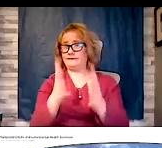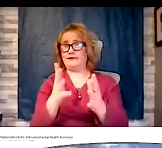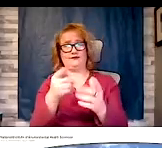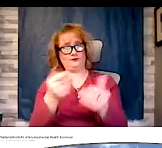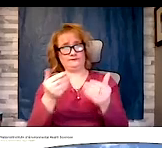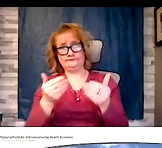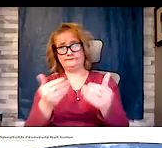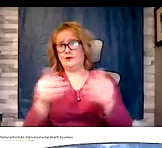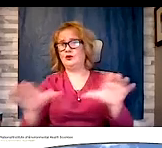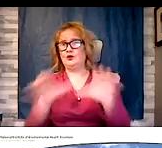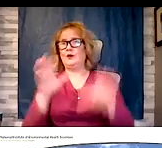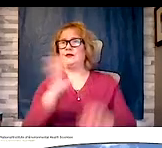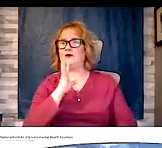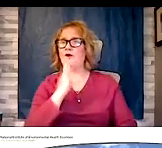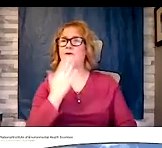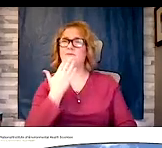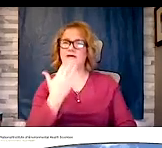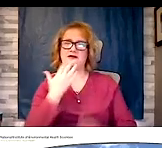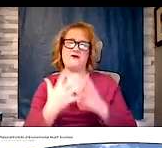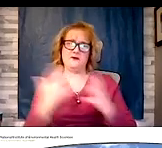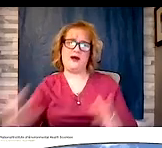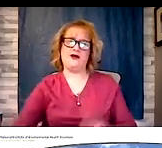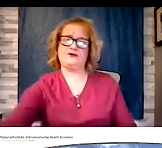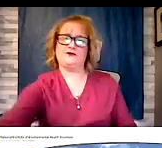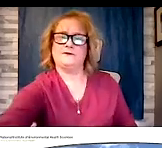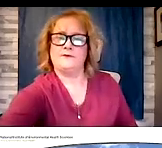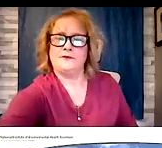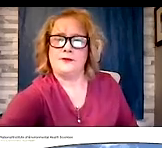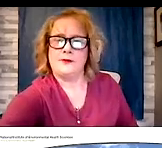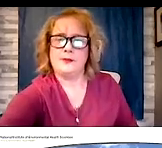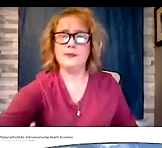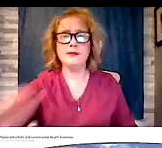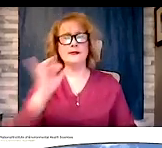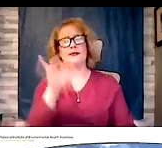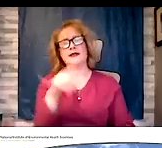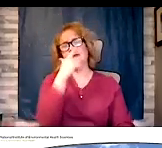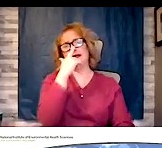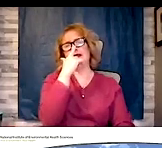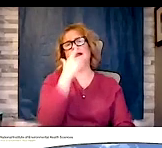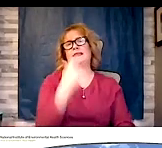Thank you very much. Again, this is an interesting talk. In fact I didn't come up with the